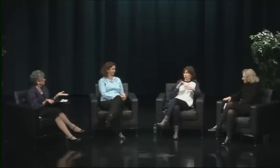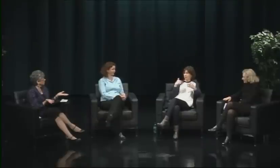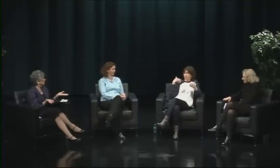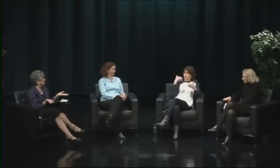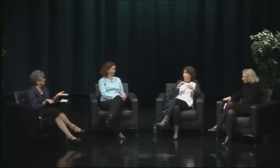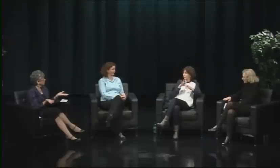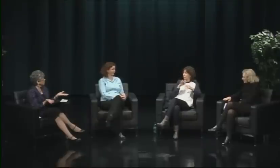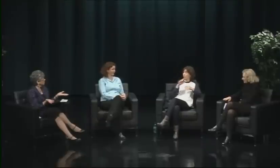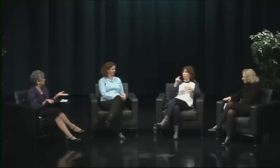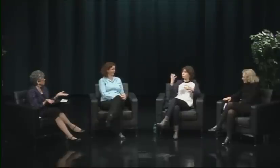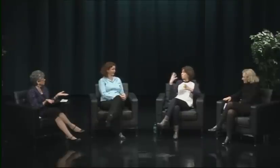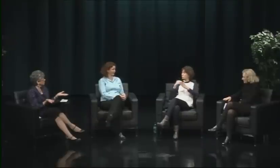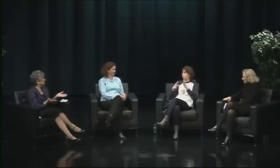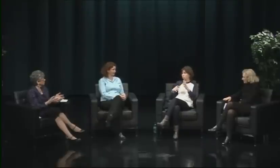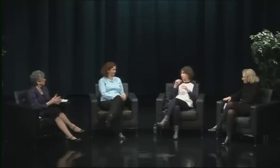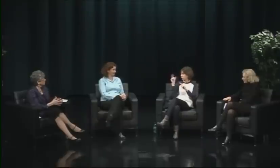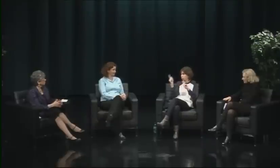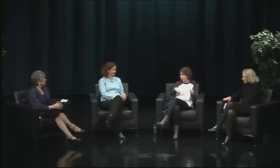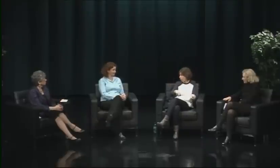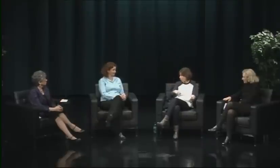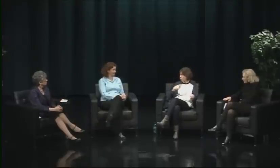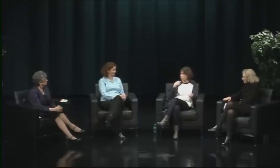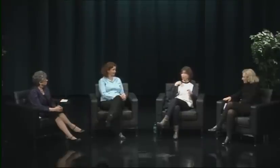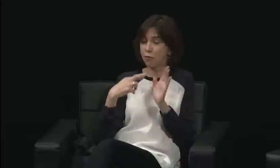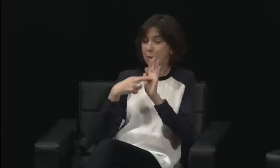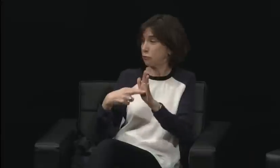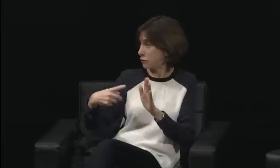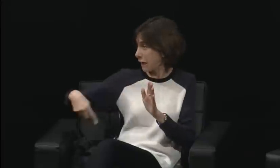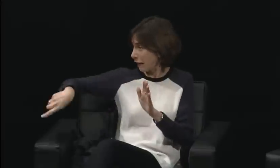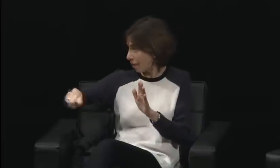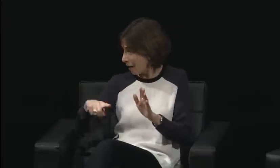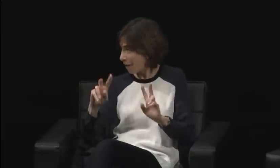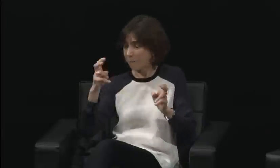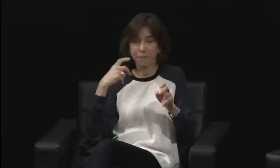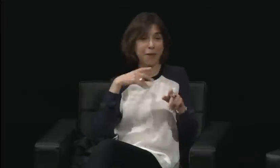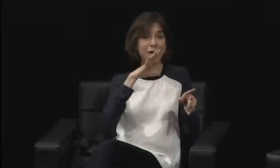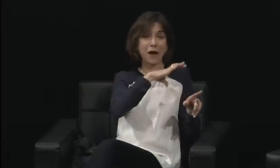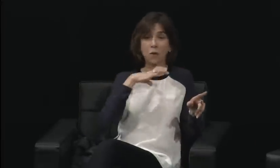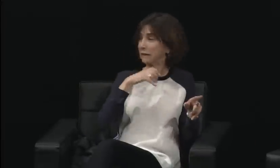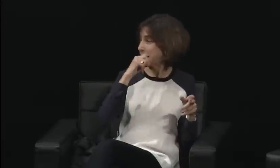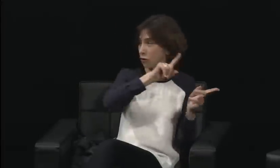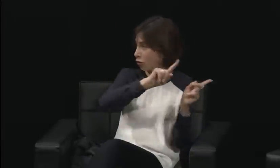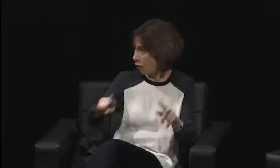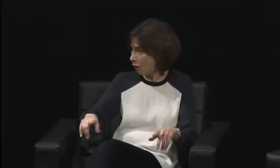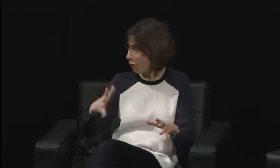education and discrimination, employment discrimination, language oppression.